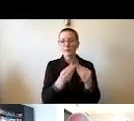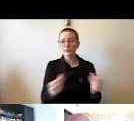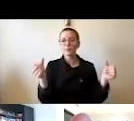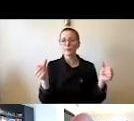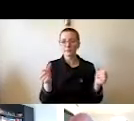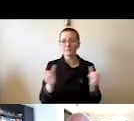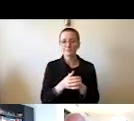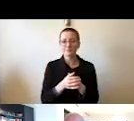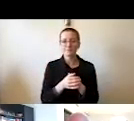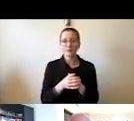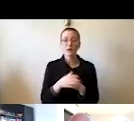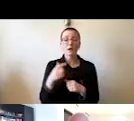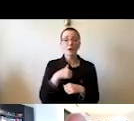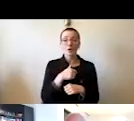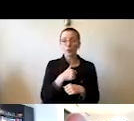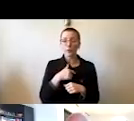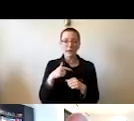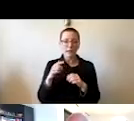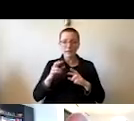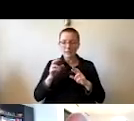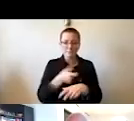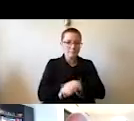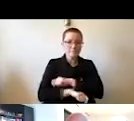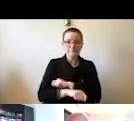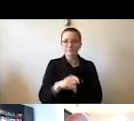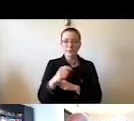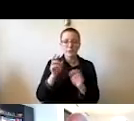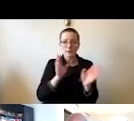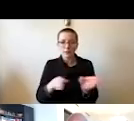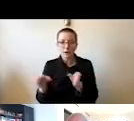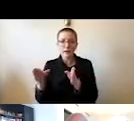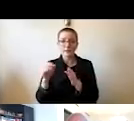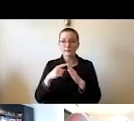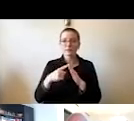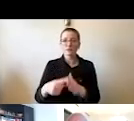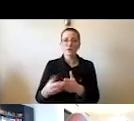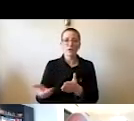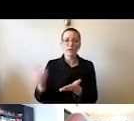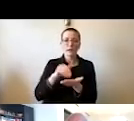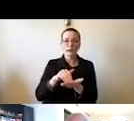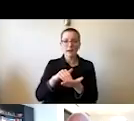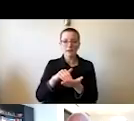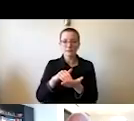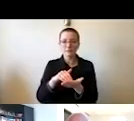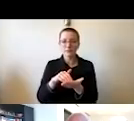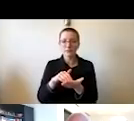We retooled, reorganized, restarted one of the most massive research enterprises in the nation.